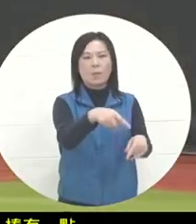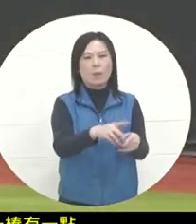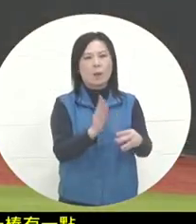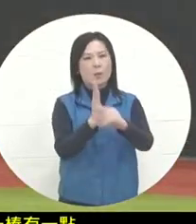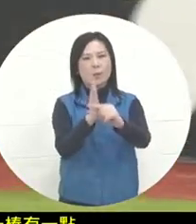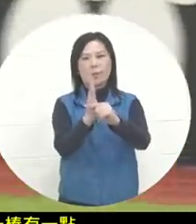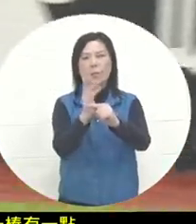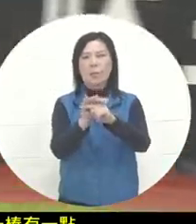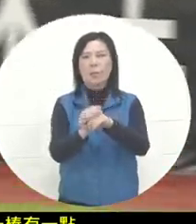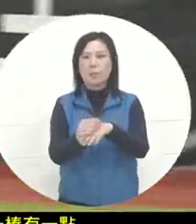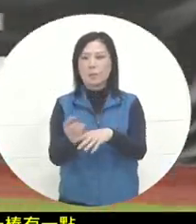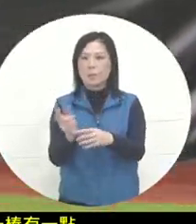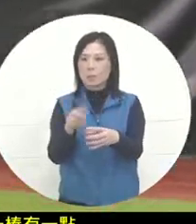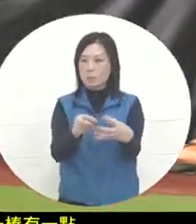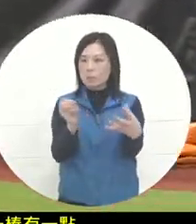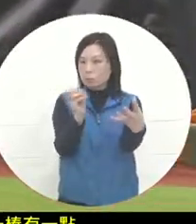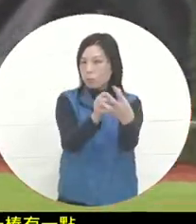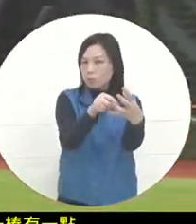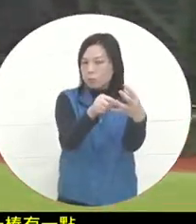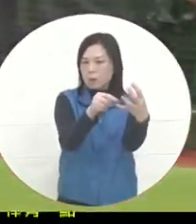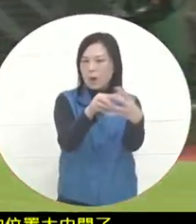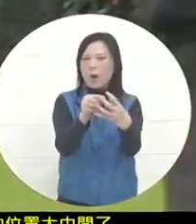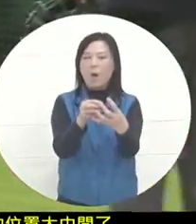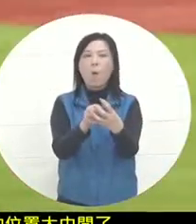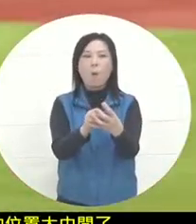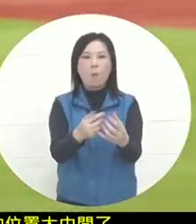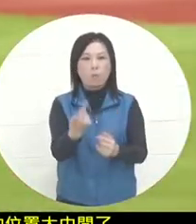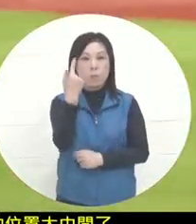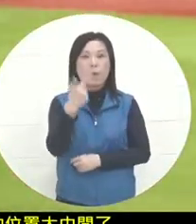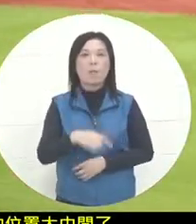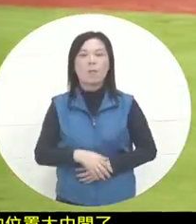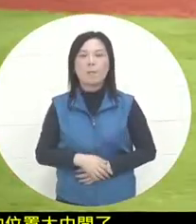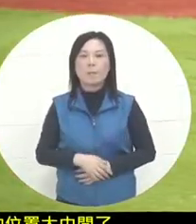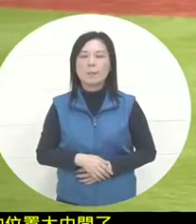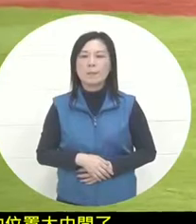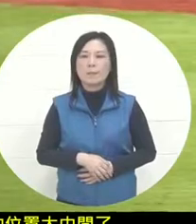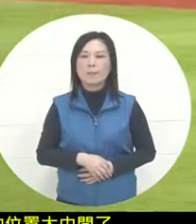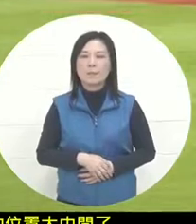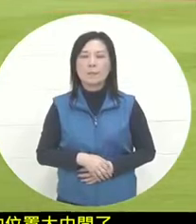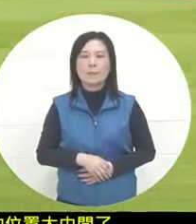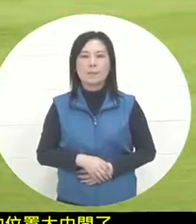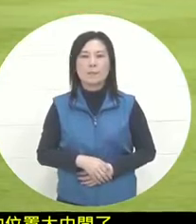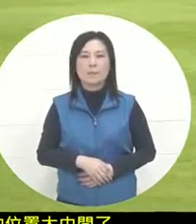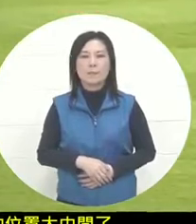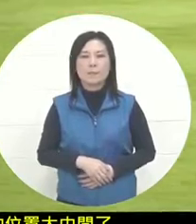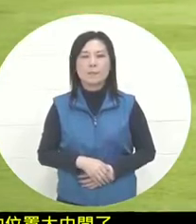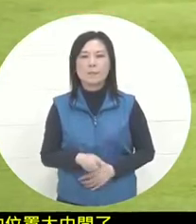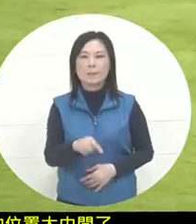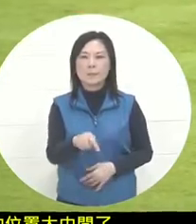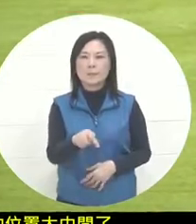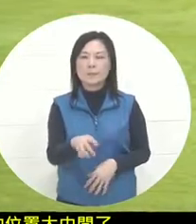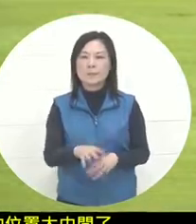Qiu's processing speed was quite fast, and he assassinated the C8 wing at first base. Before